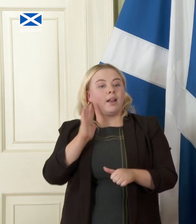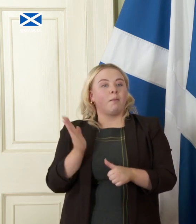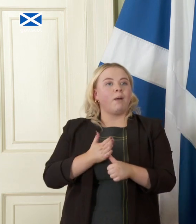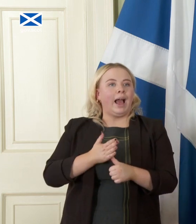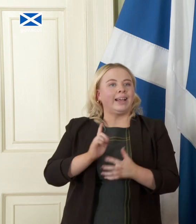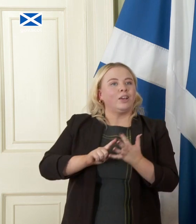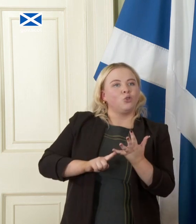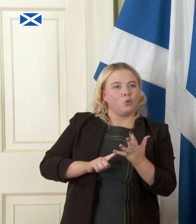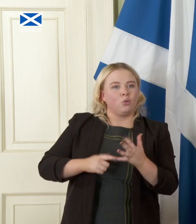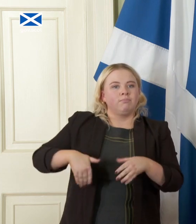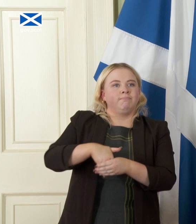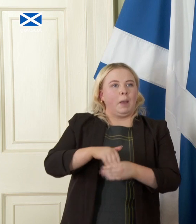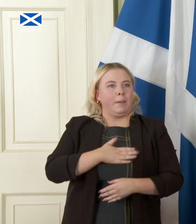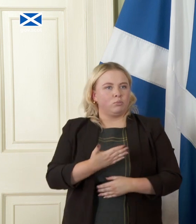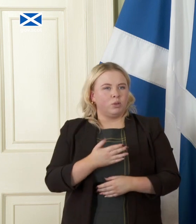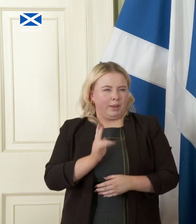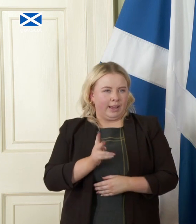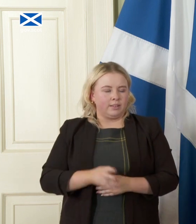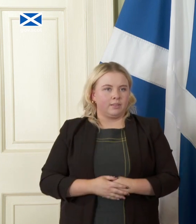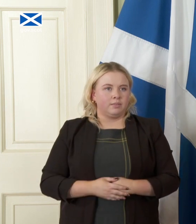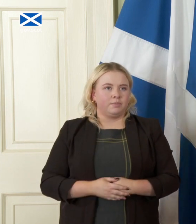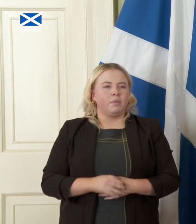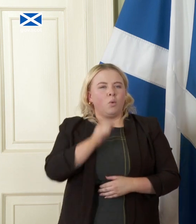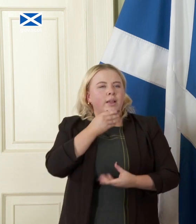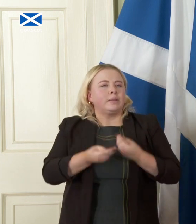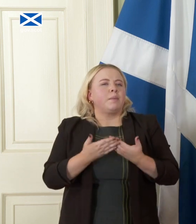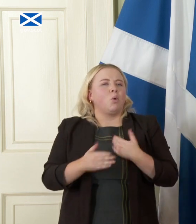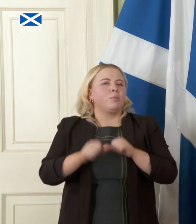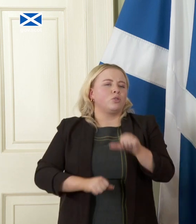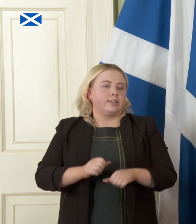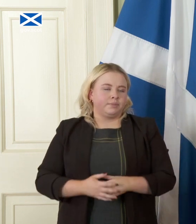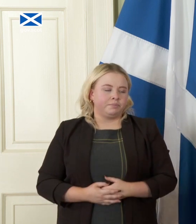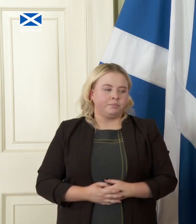while we were going through the process I'm going to come on to look you need to if I was to say